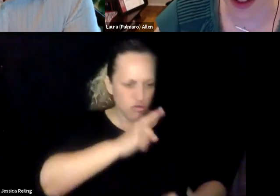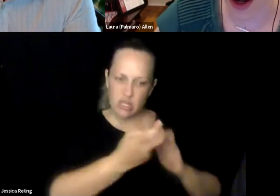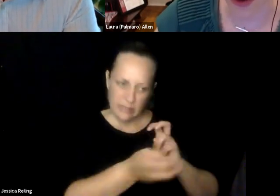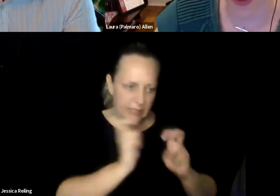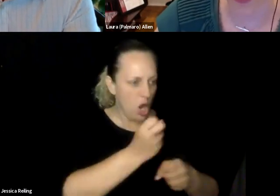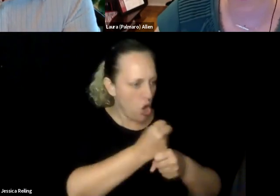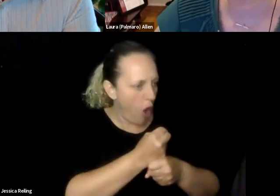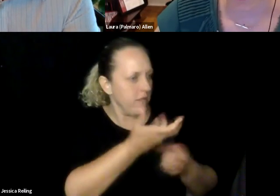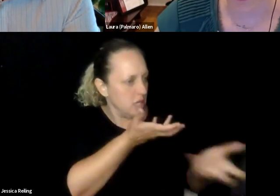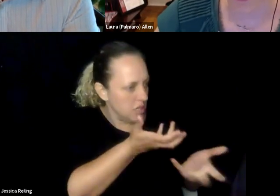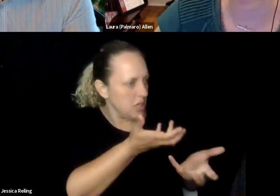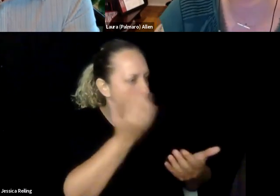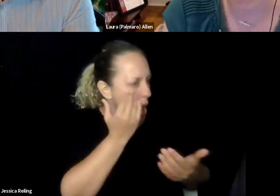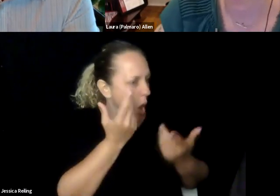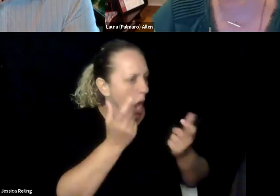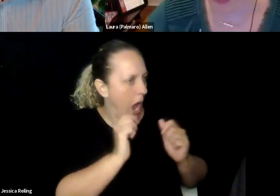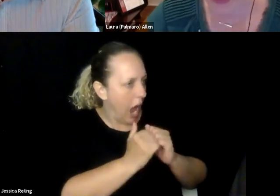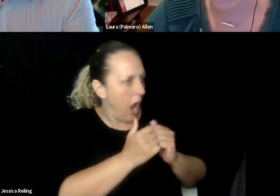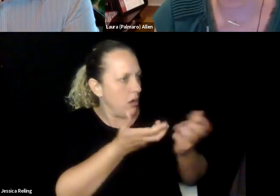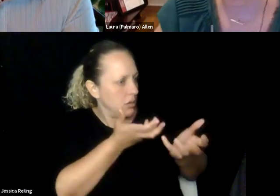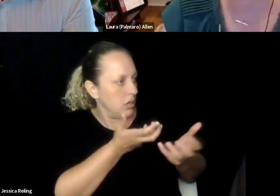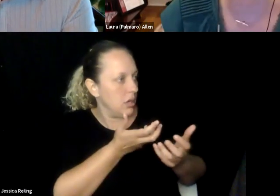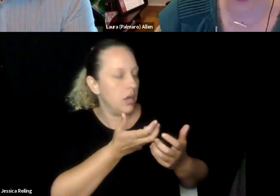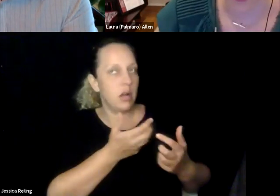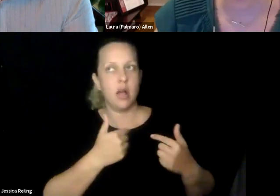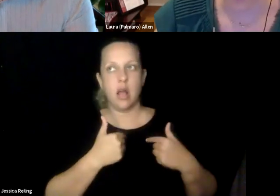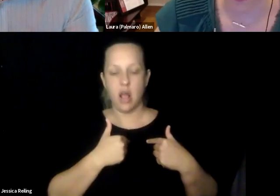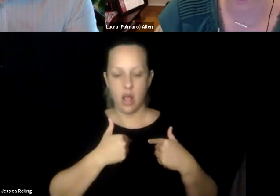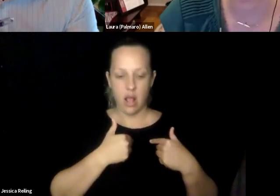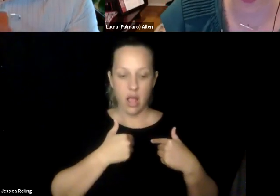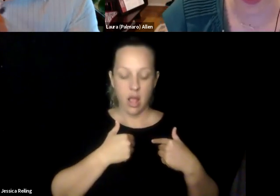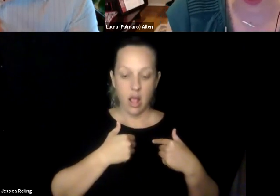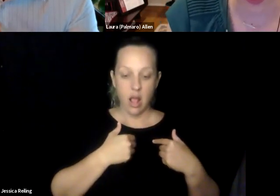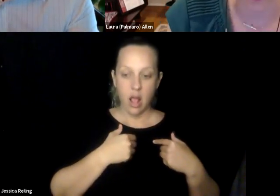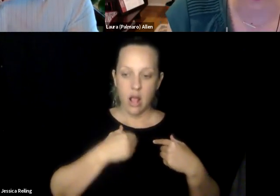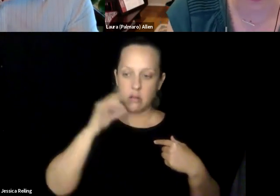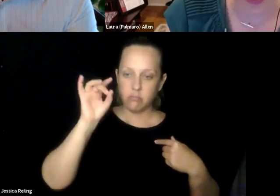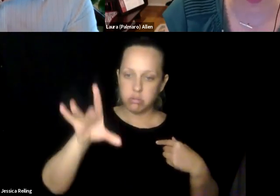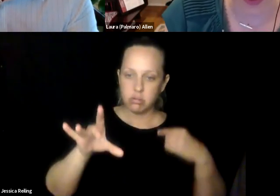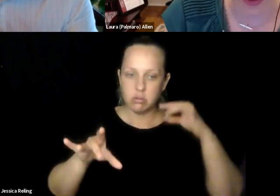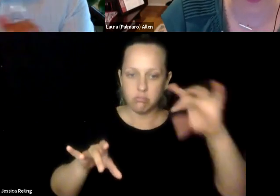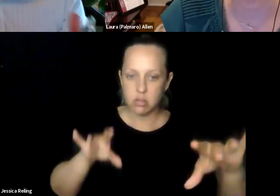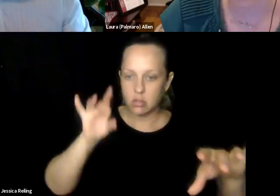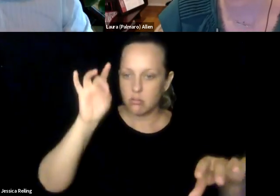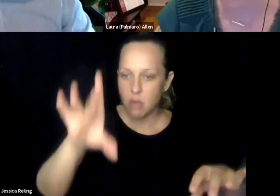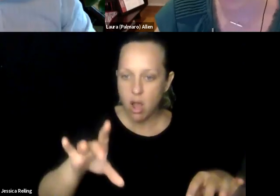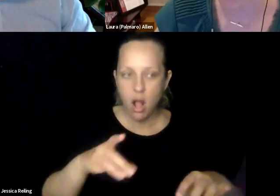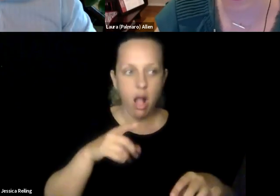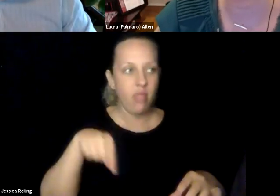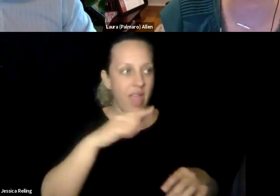the very warm reception I was getting from different teams. And they really said yeah, let's get coffee, let's talk through this. And